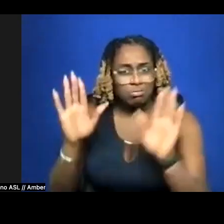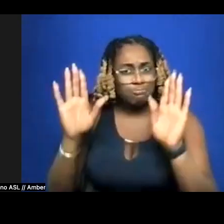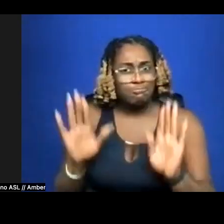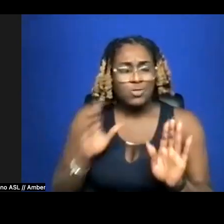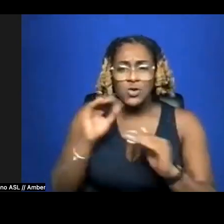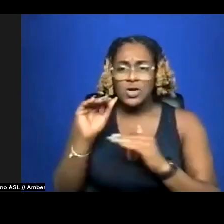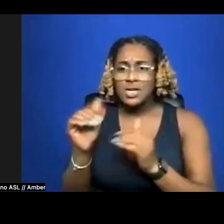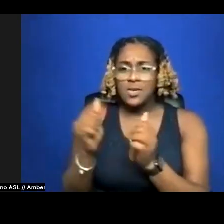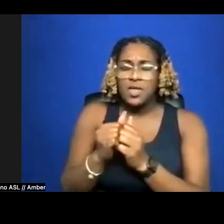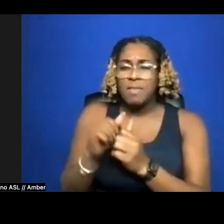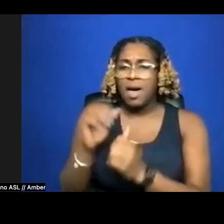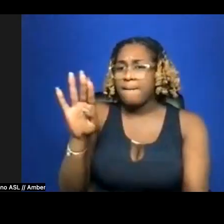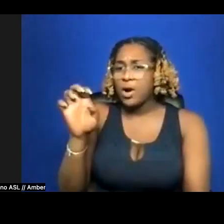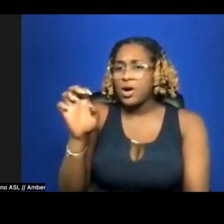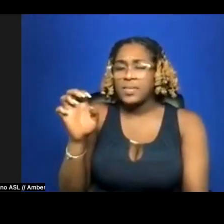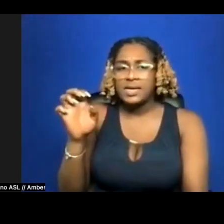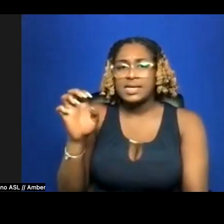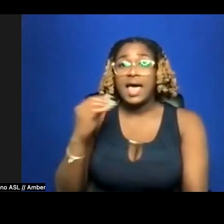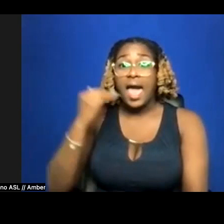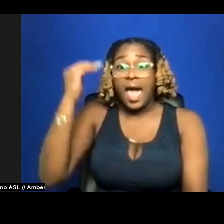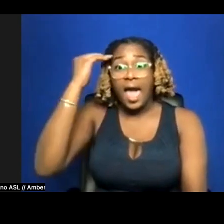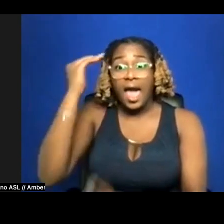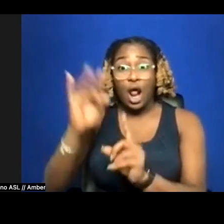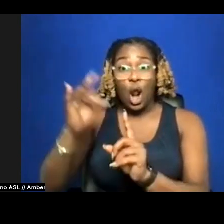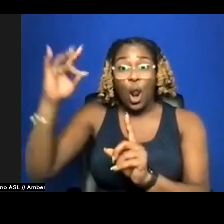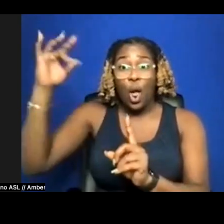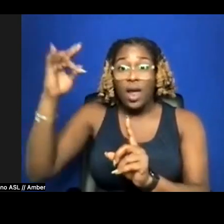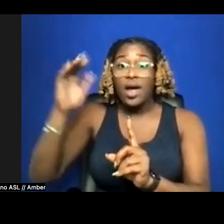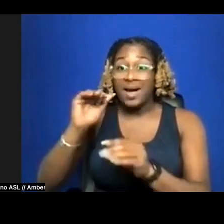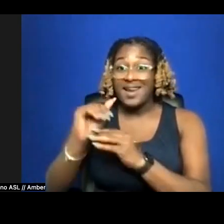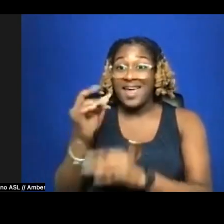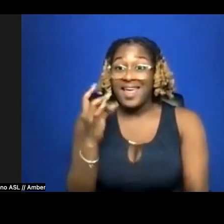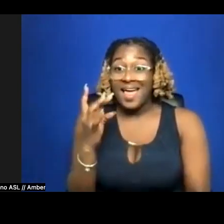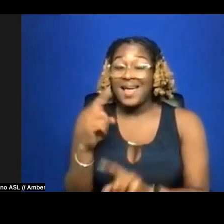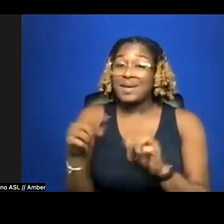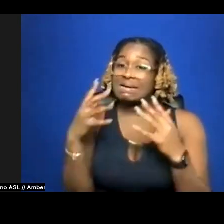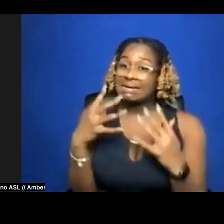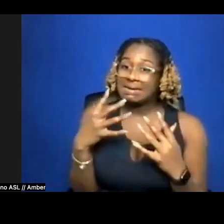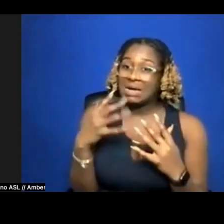head glowing on my night light. Unfortunately, I almost caused a fire this way, so don't do that.